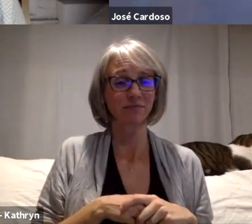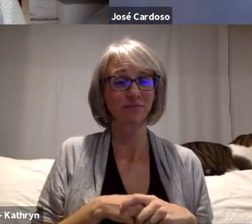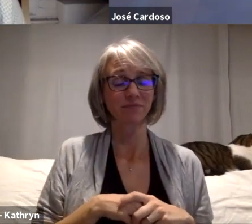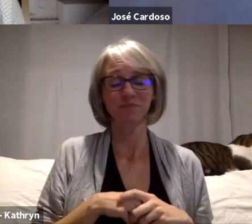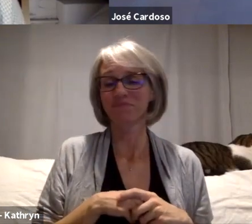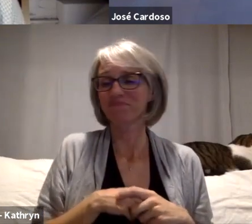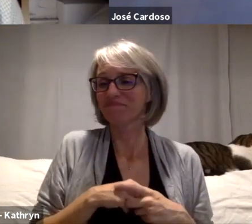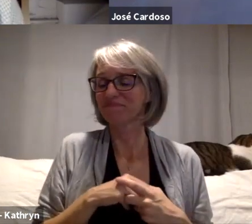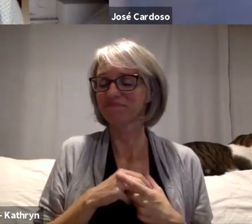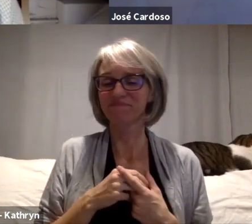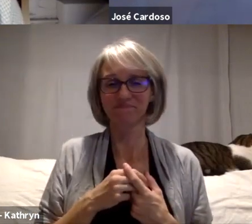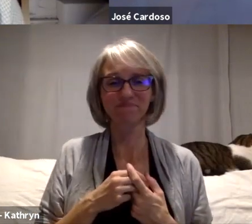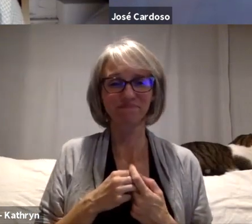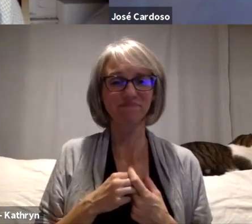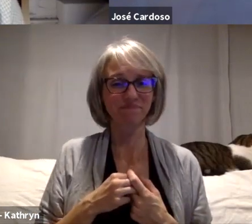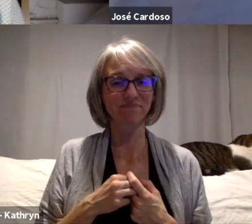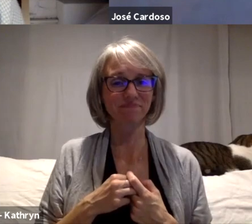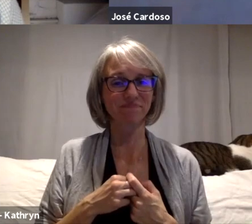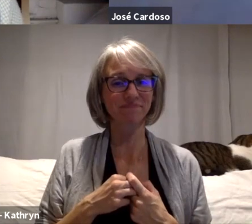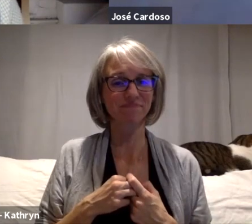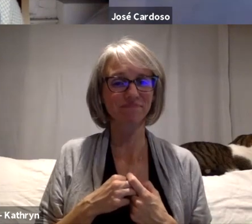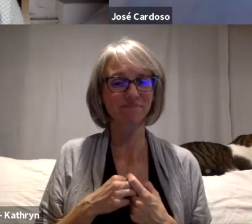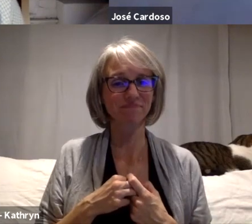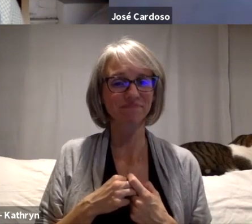one of the things that there is the necessity of doing things there,